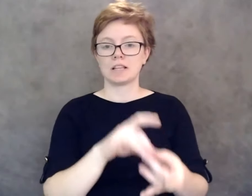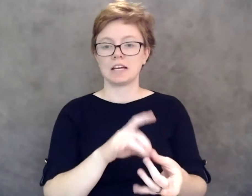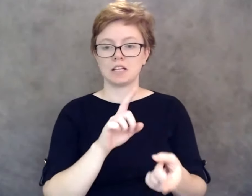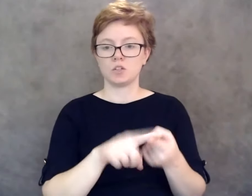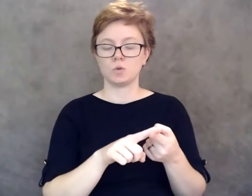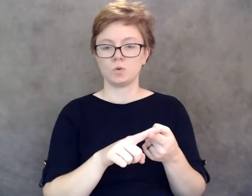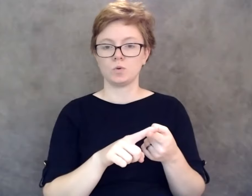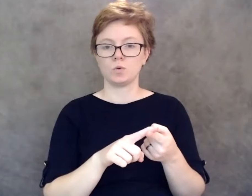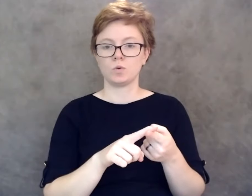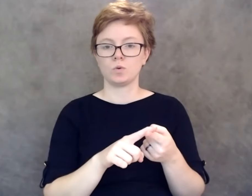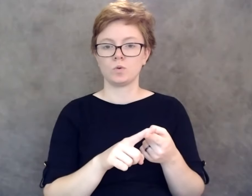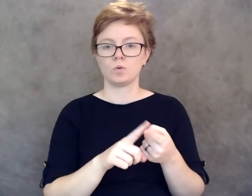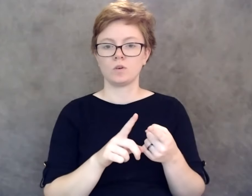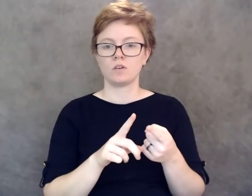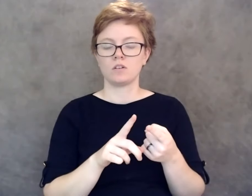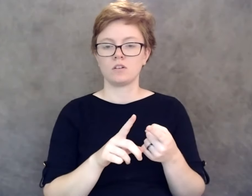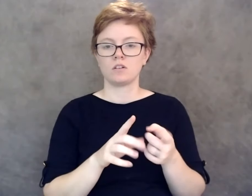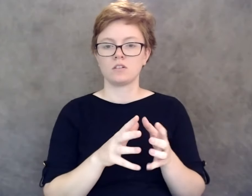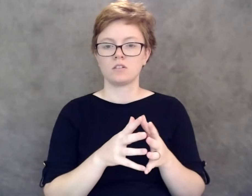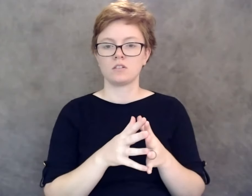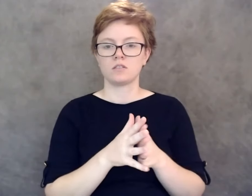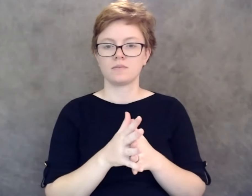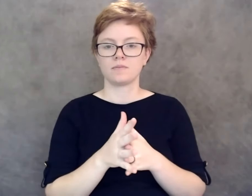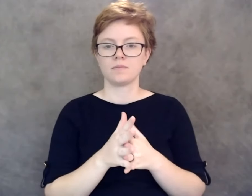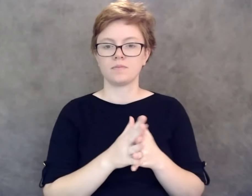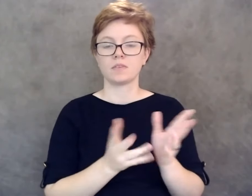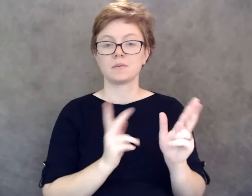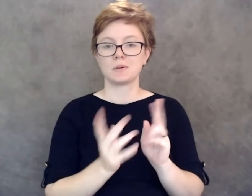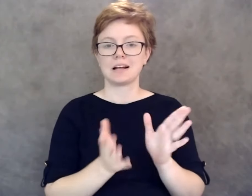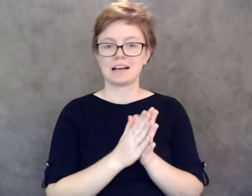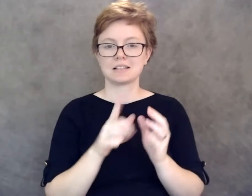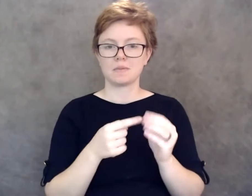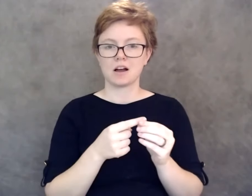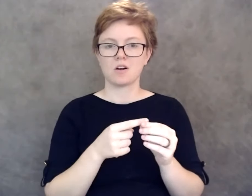people asking about caregivers and support of family members and how they,